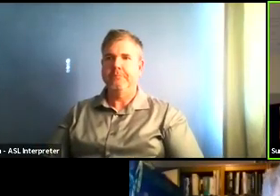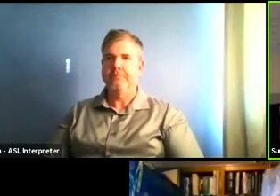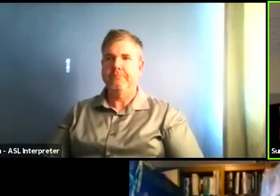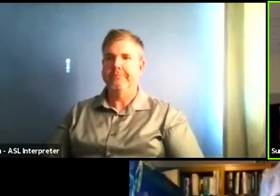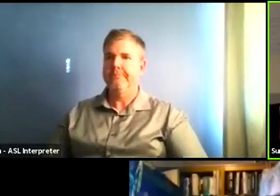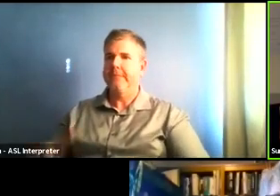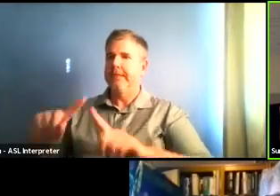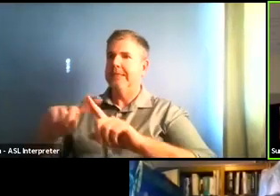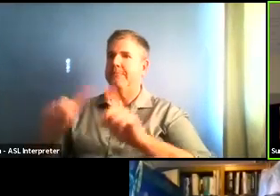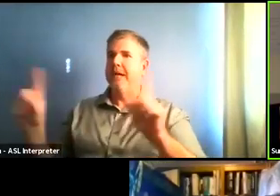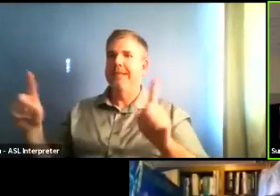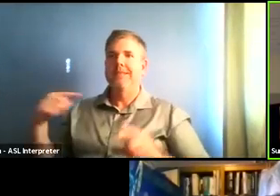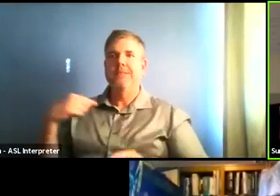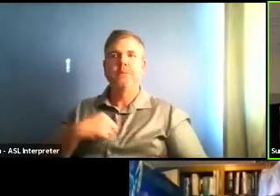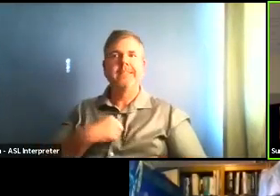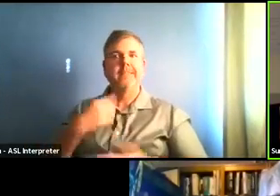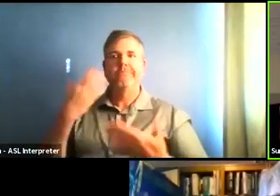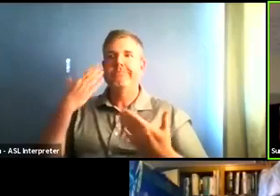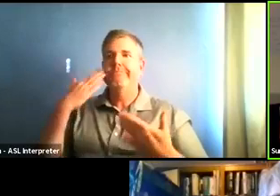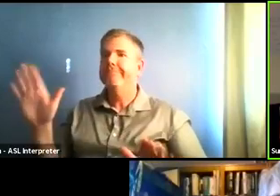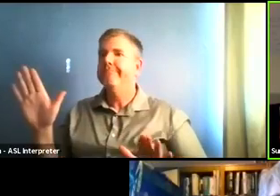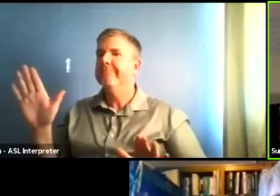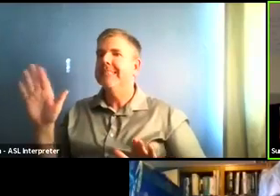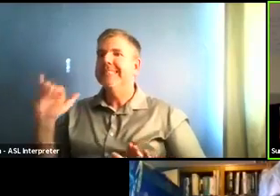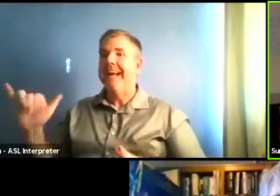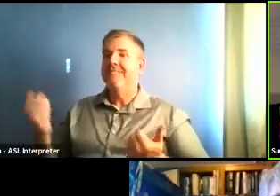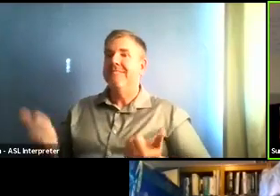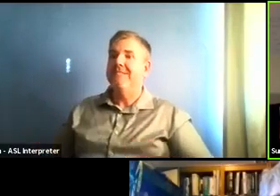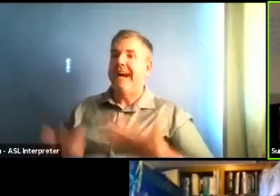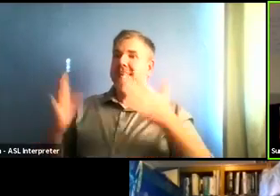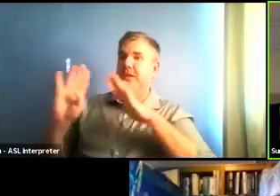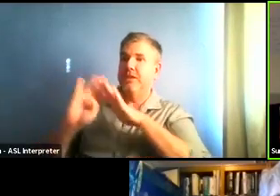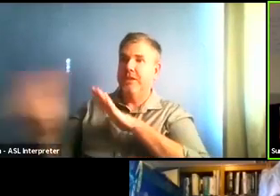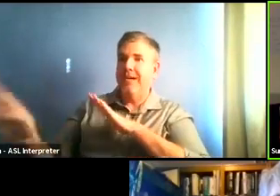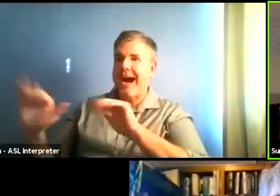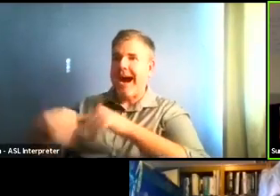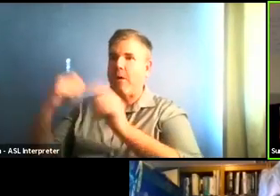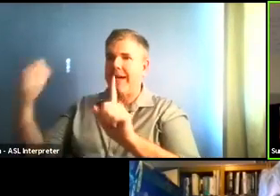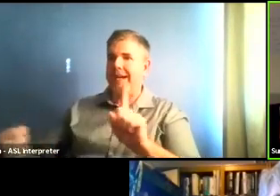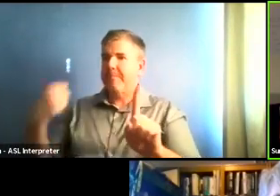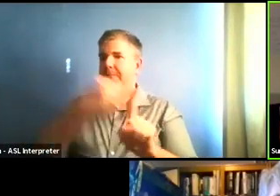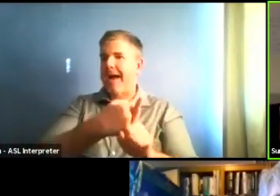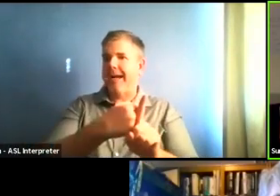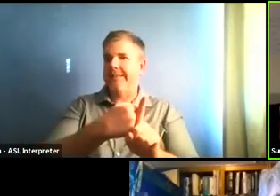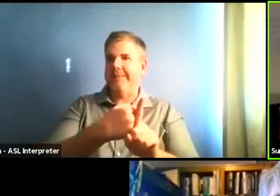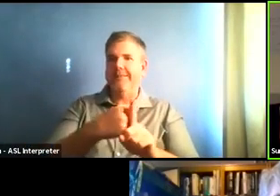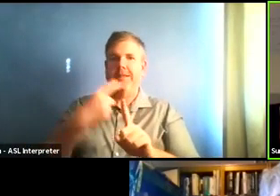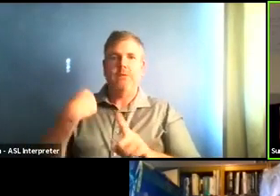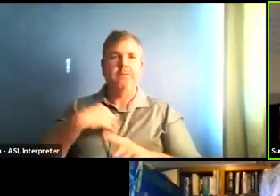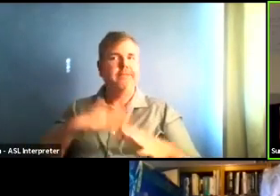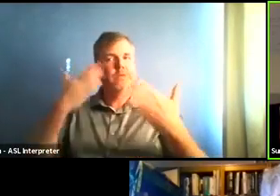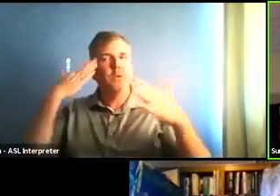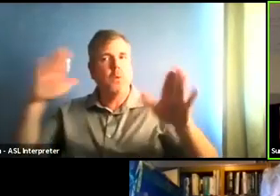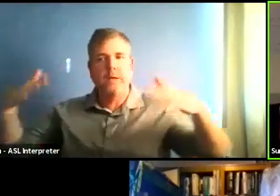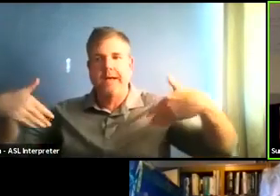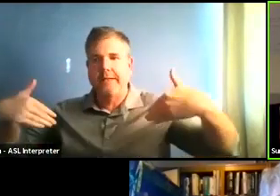unforeseen, might have had on our case numbers. So it's been about three weeks.